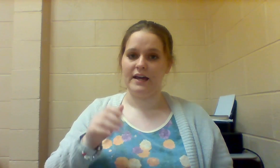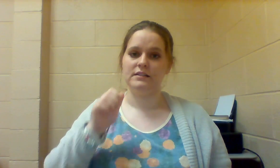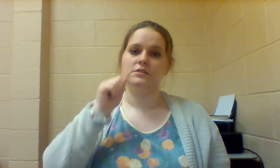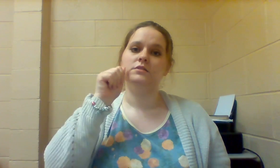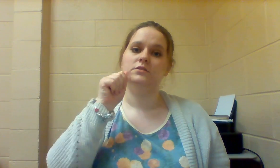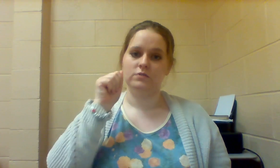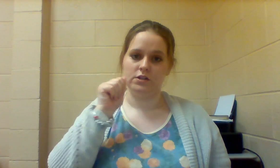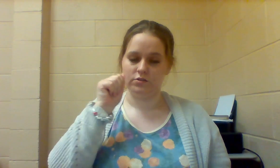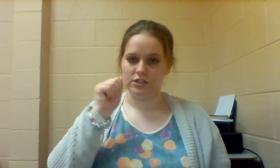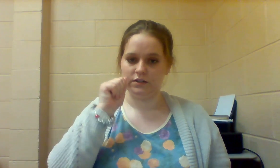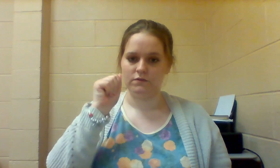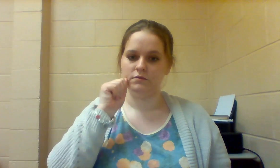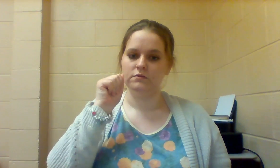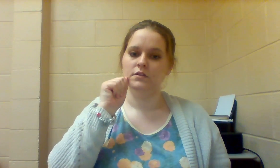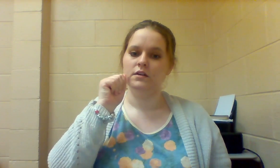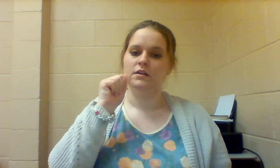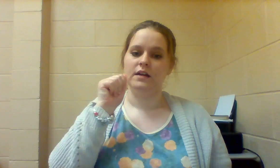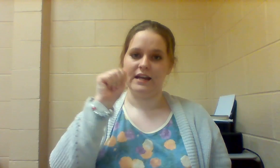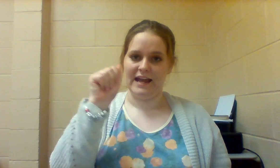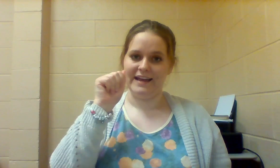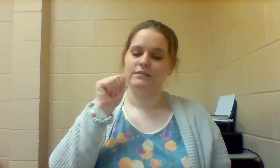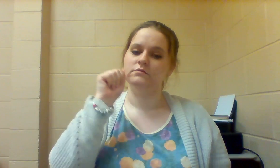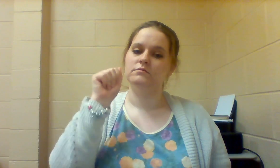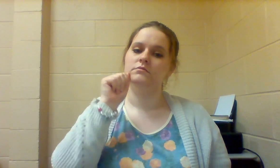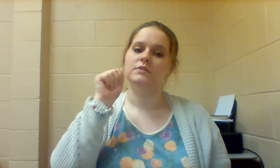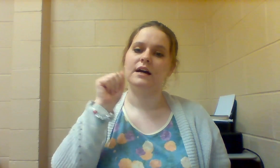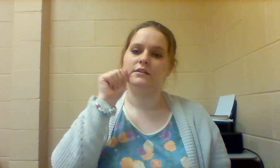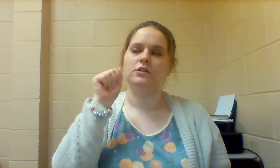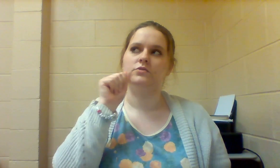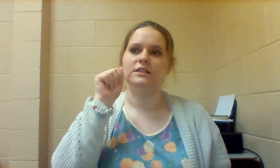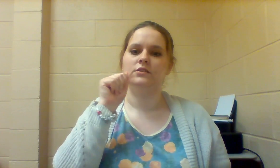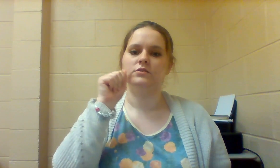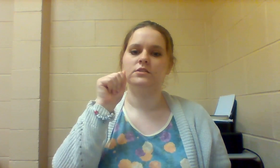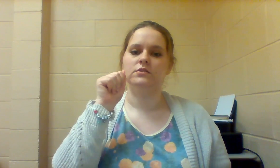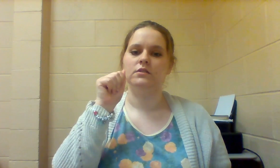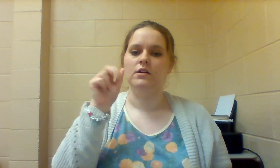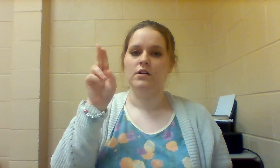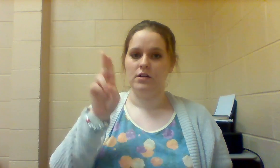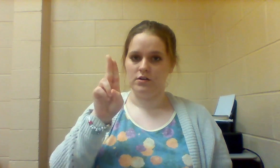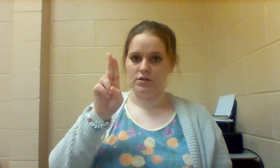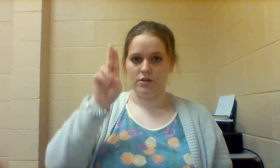AAUNT so near your chin, an A kind of goes in a little circle